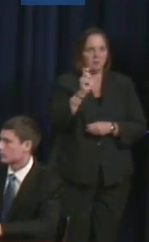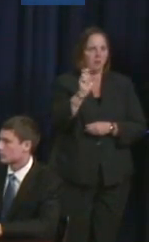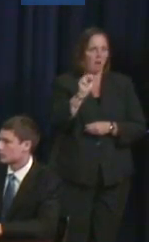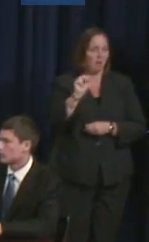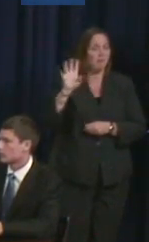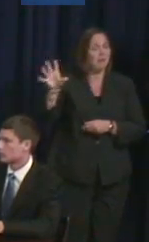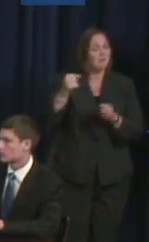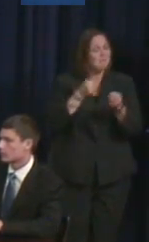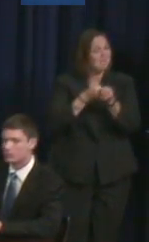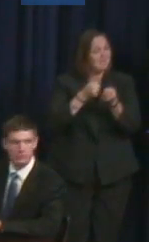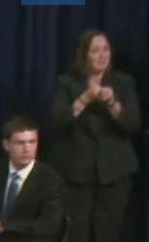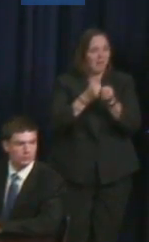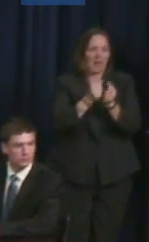Go Mavs he signs all of his emails.